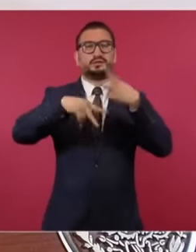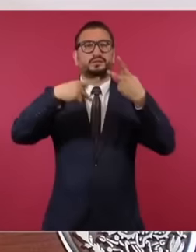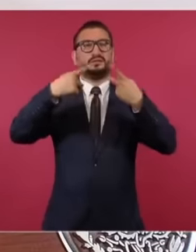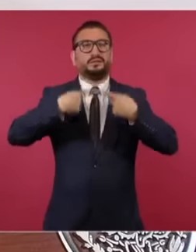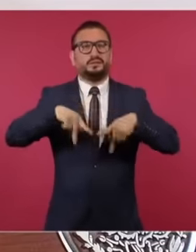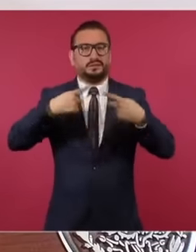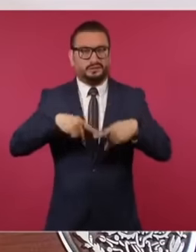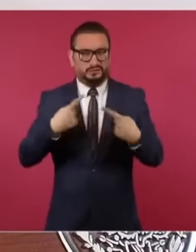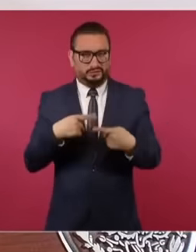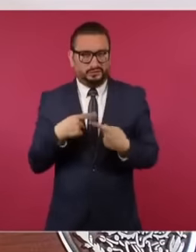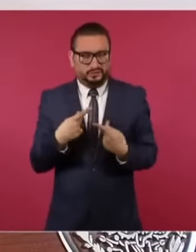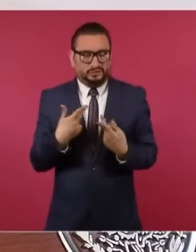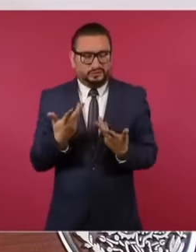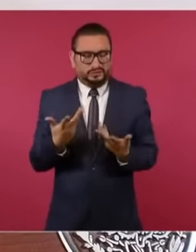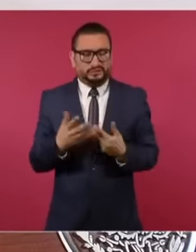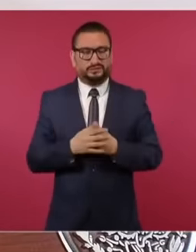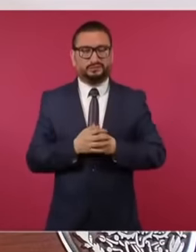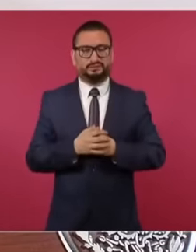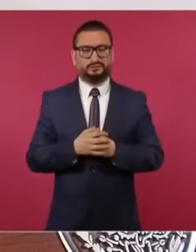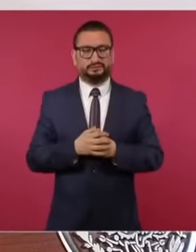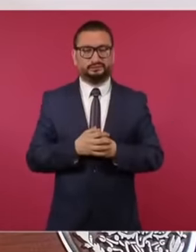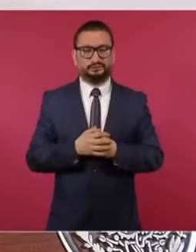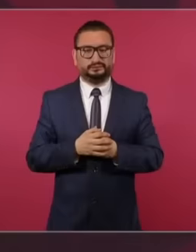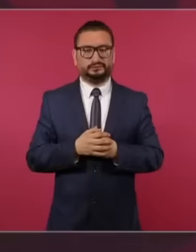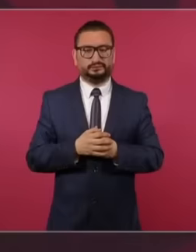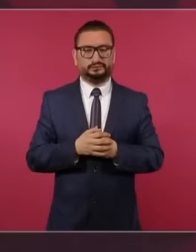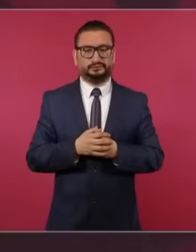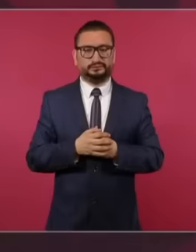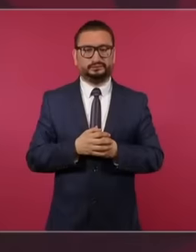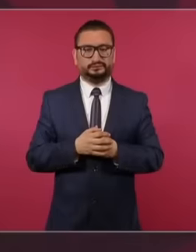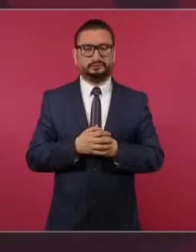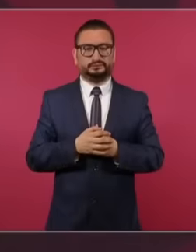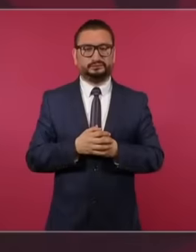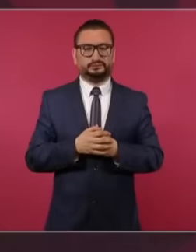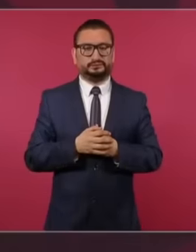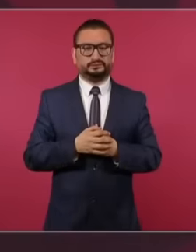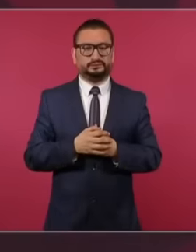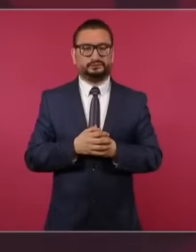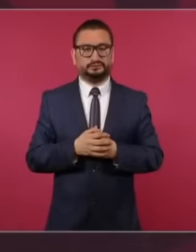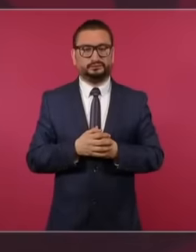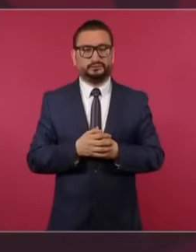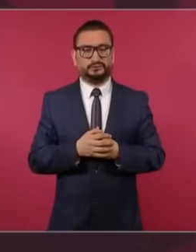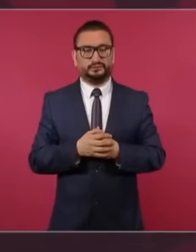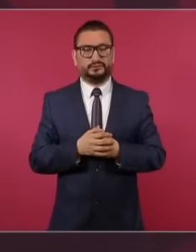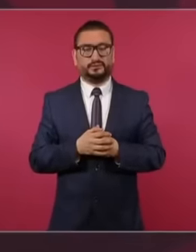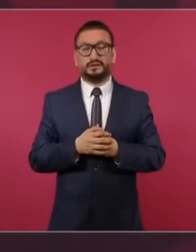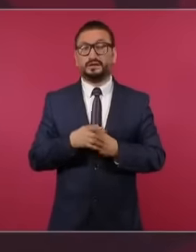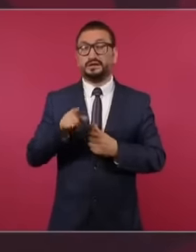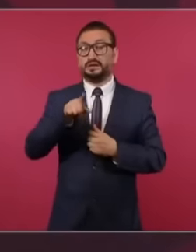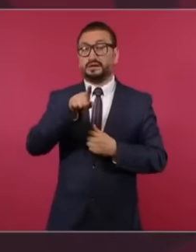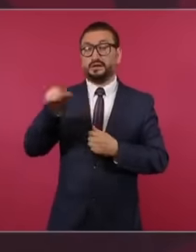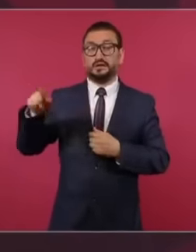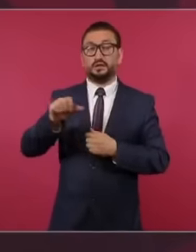people, they live in another world, it's a